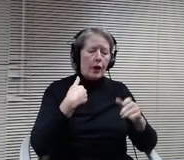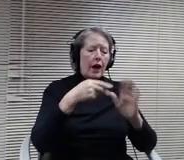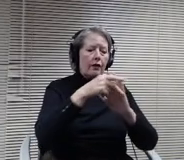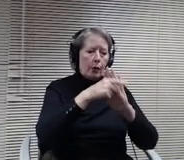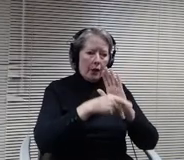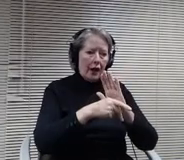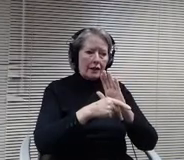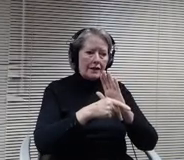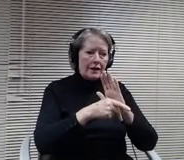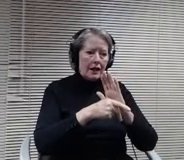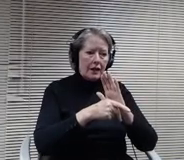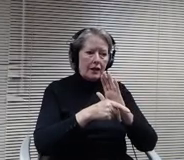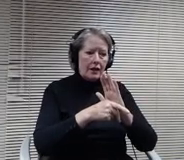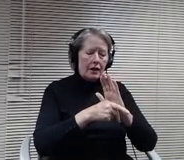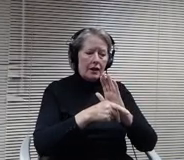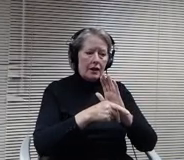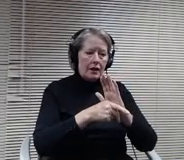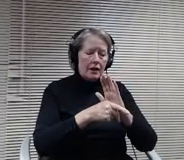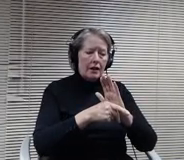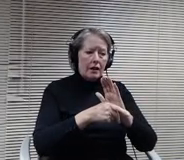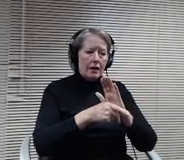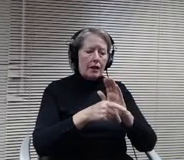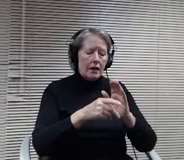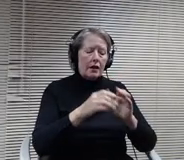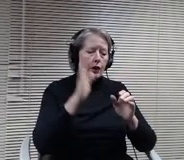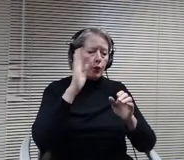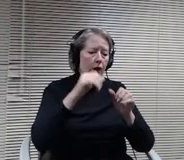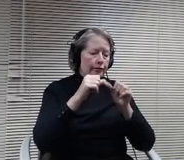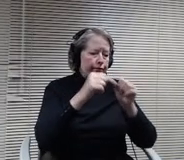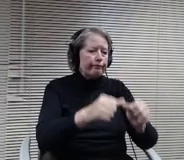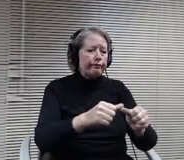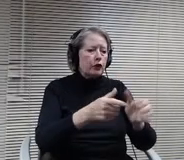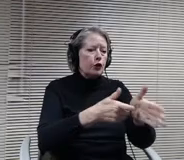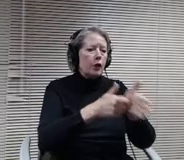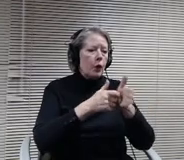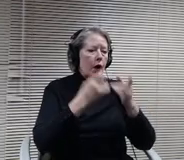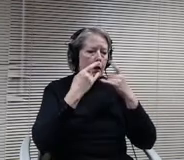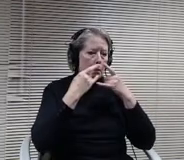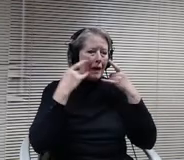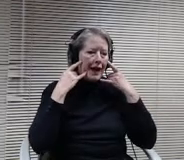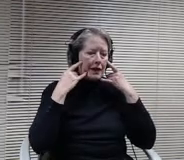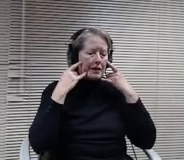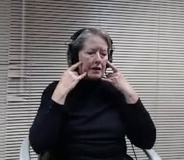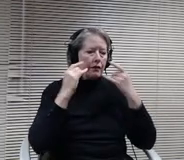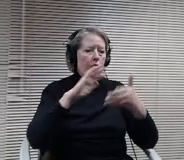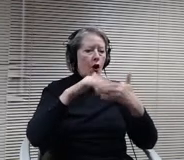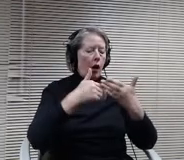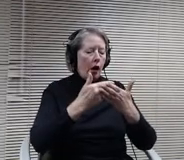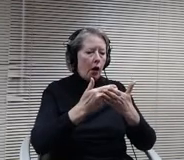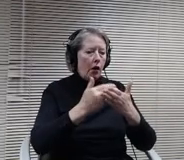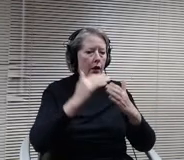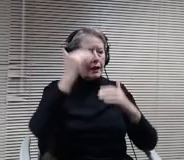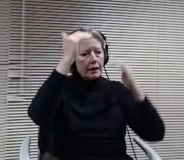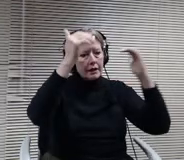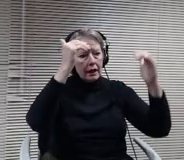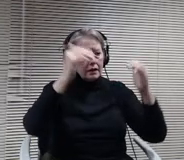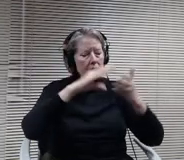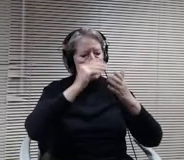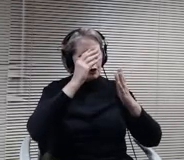require mass of all adults and students in school, and that will be good practice as well.